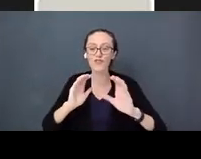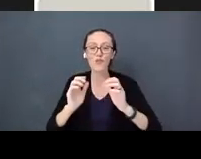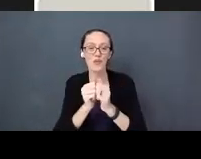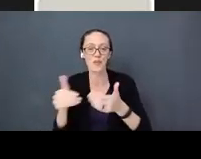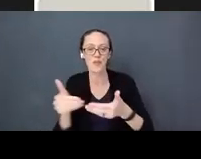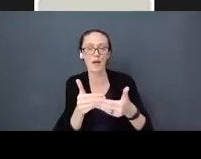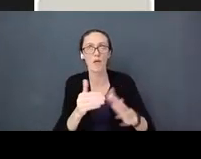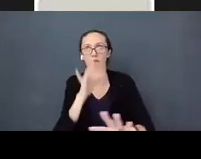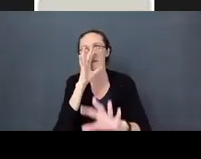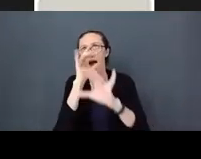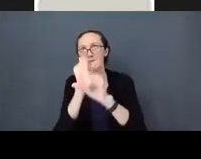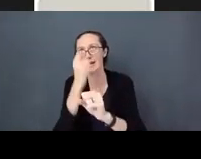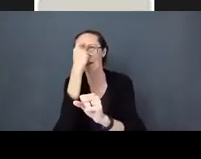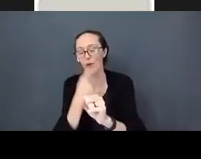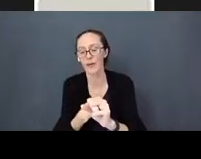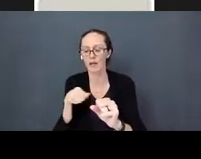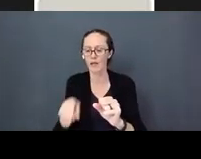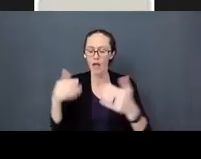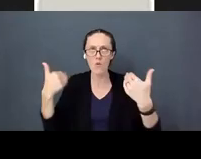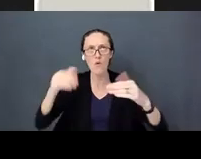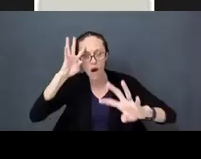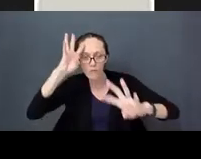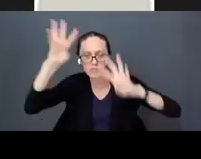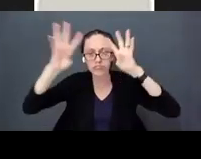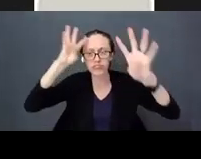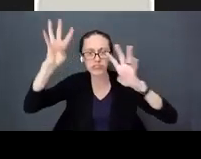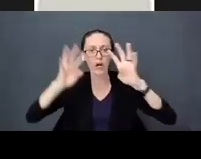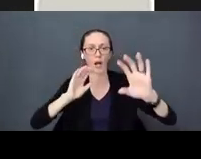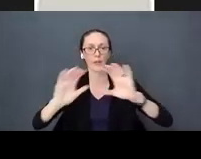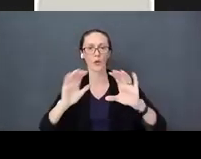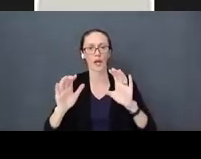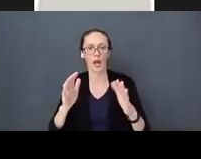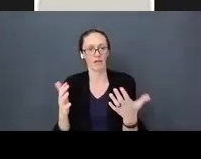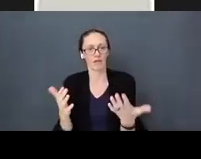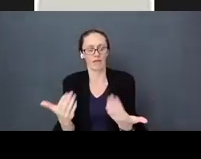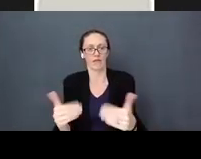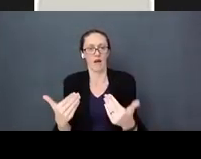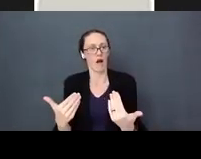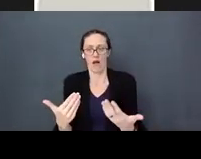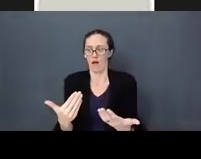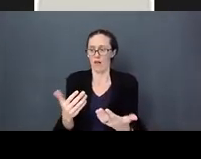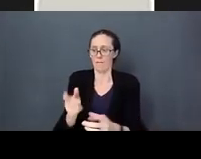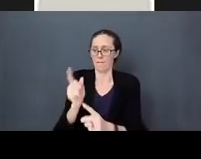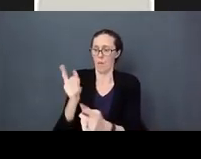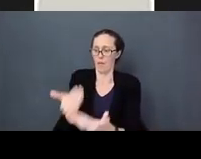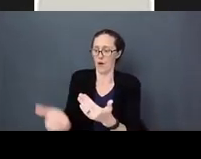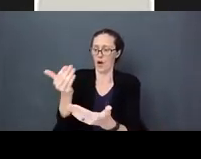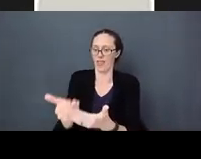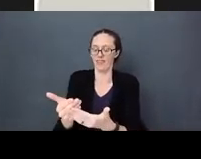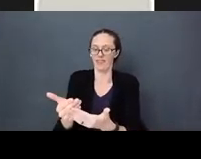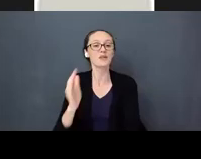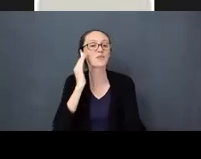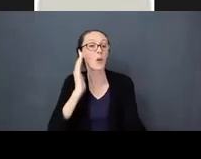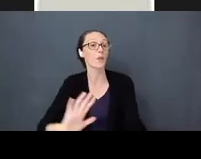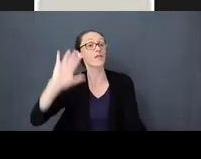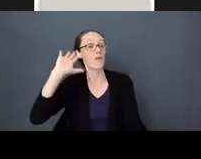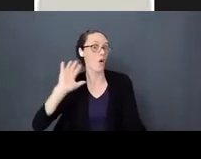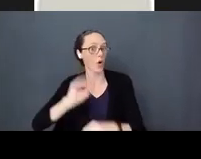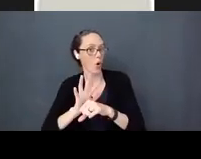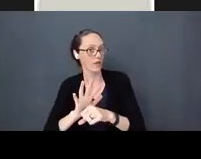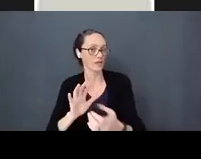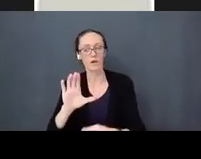me. They are such creative communicative creature at birth really. Before Covid, I would travel in